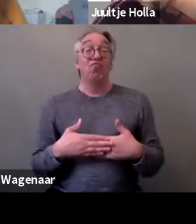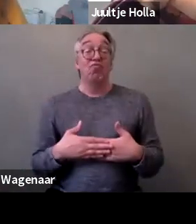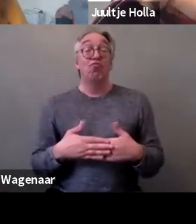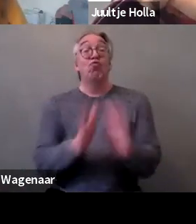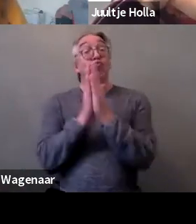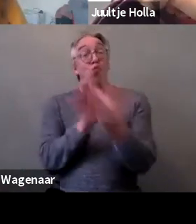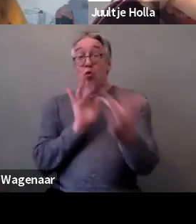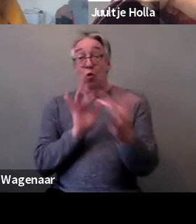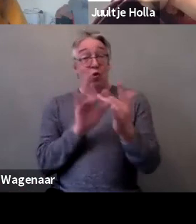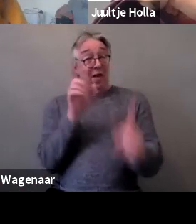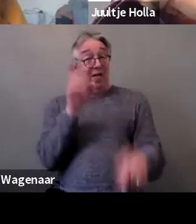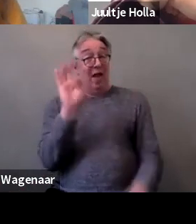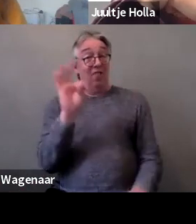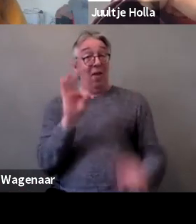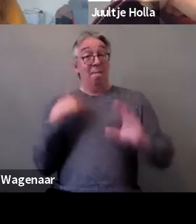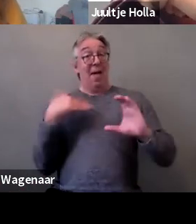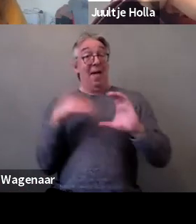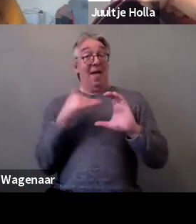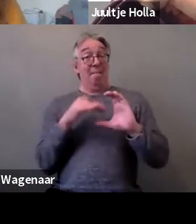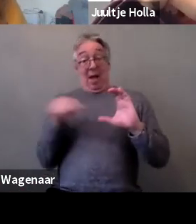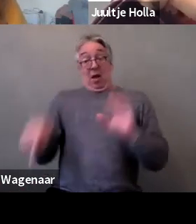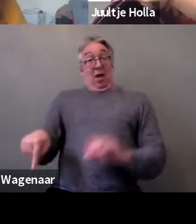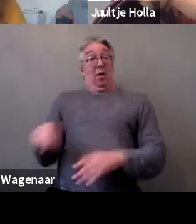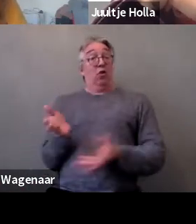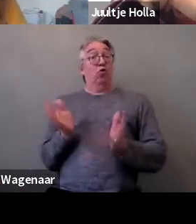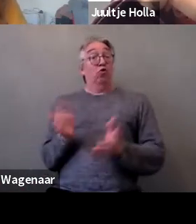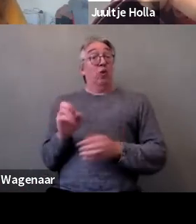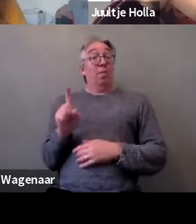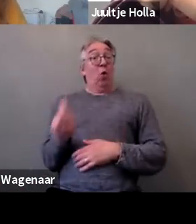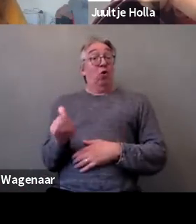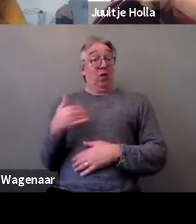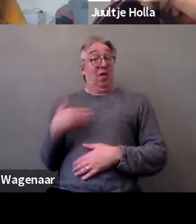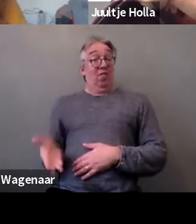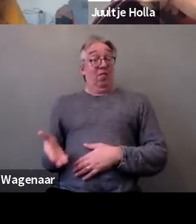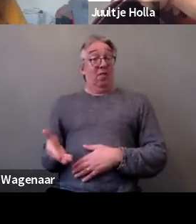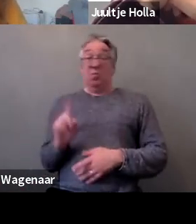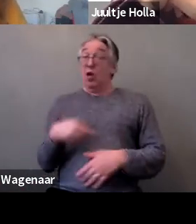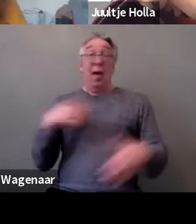My email address is in the Chat box we'd be happy to continue the conversation with all of you.